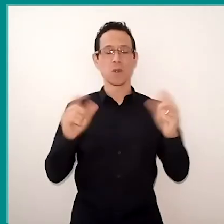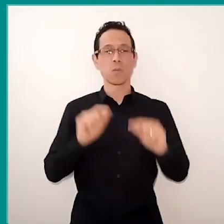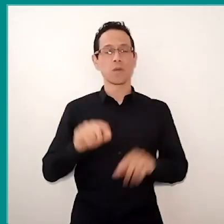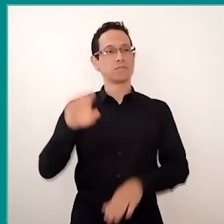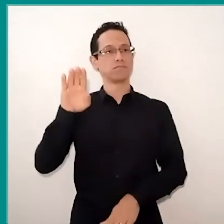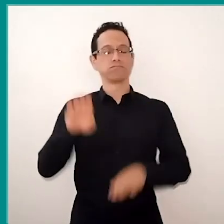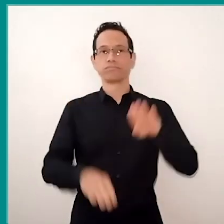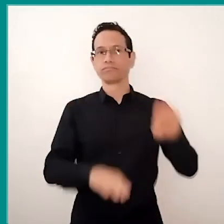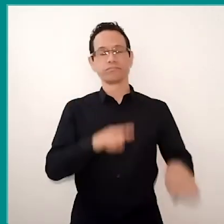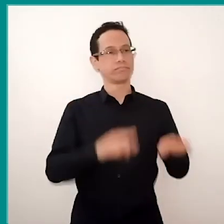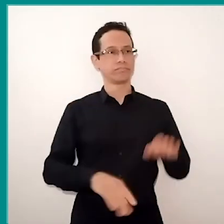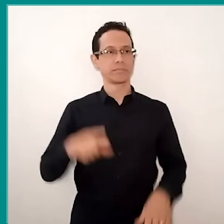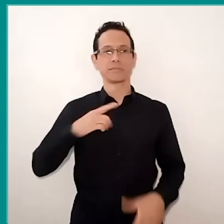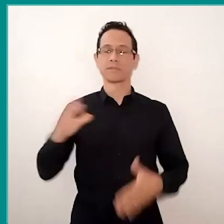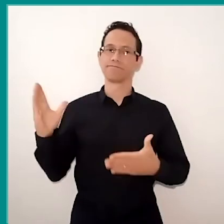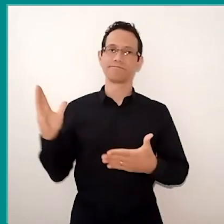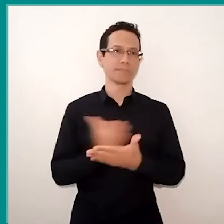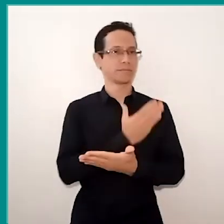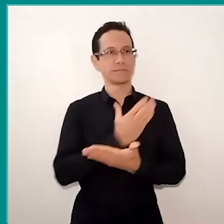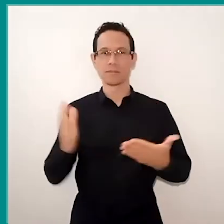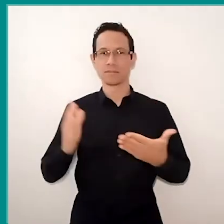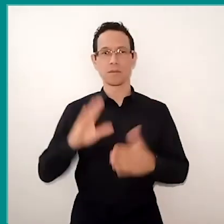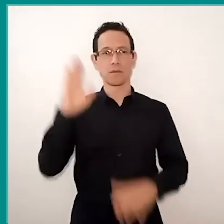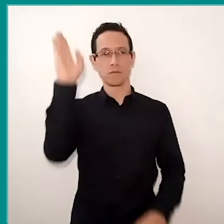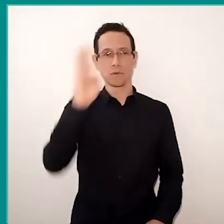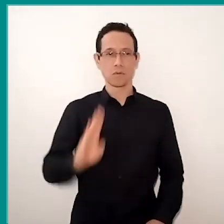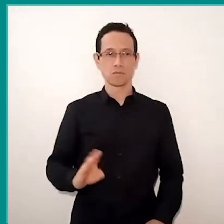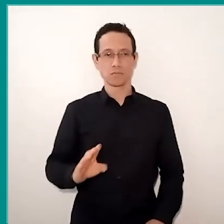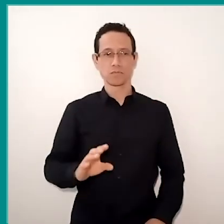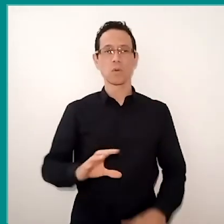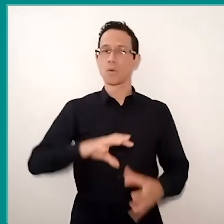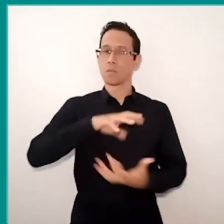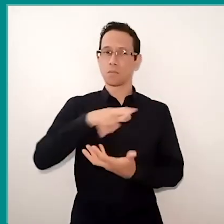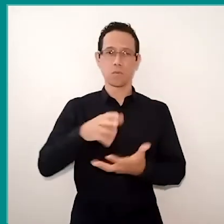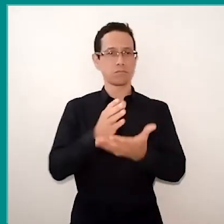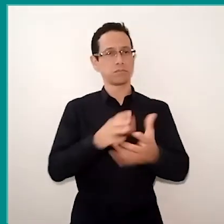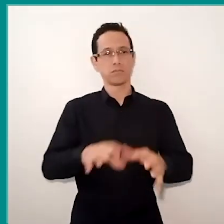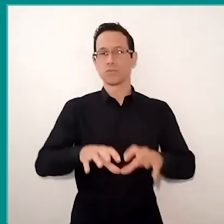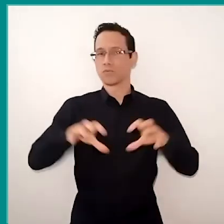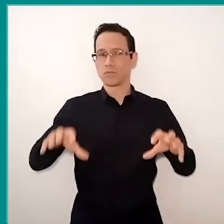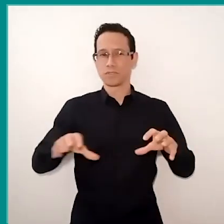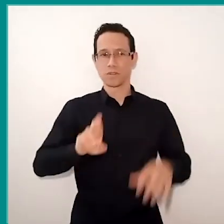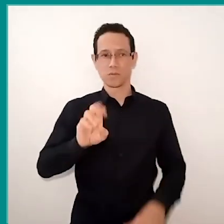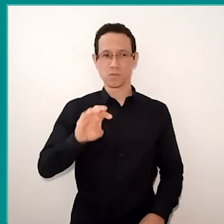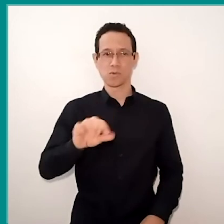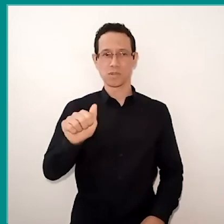dividing, not only Brazil, but the world in two parts. In Rosa's words: "In education, that is clear